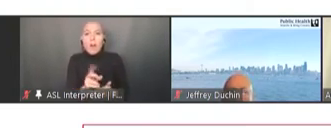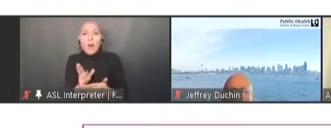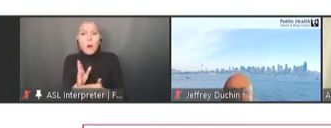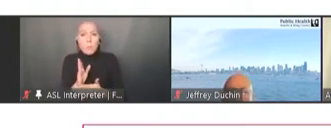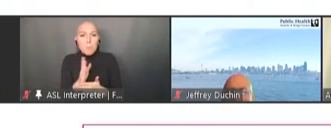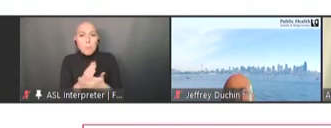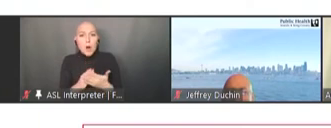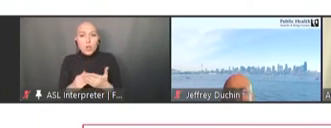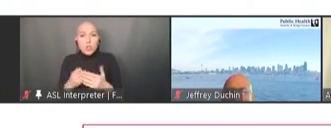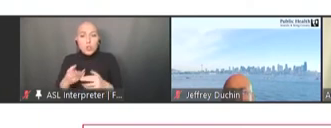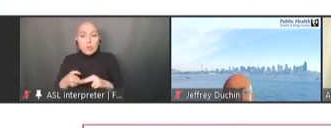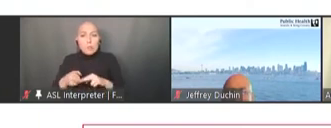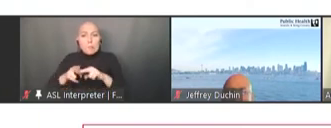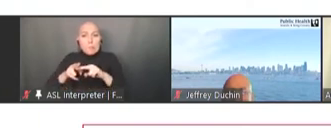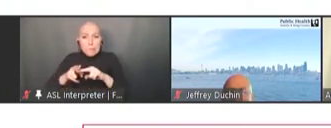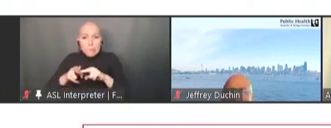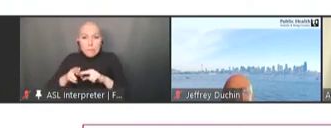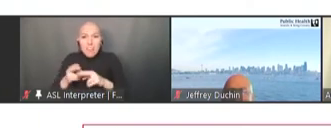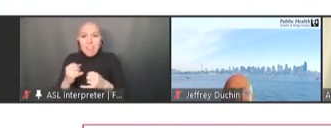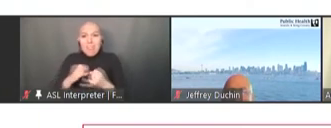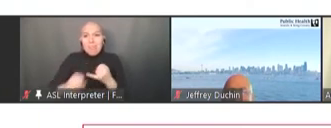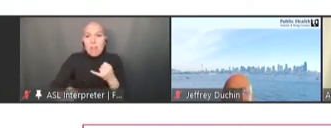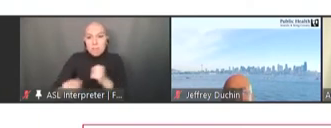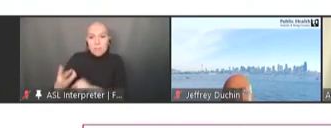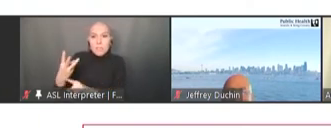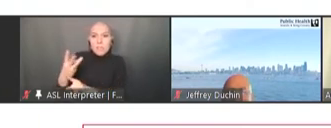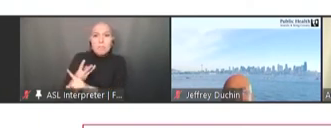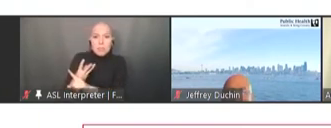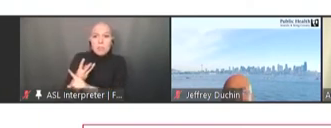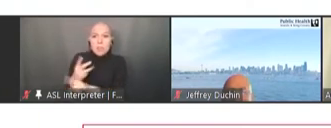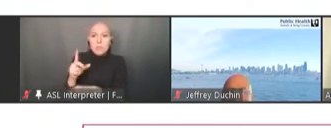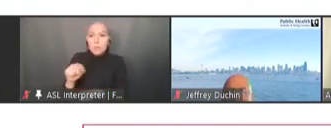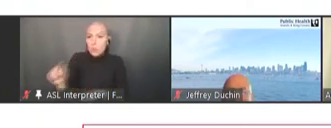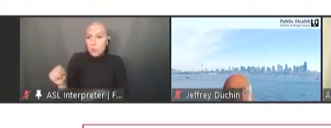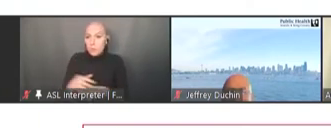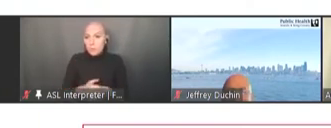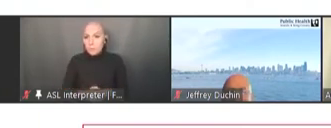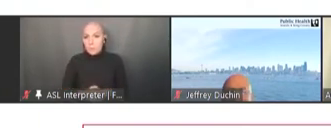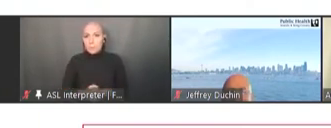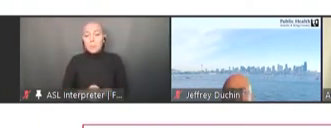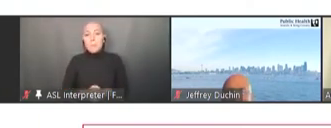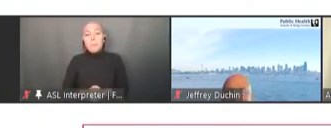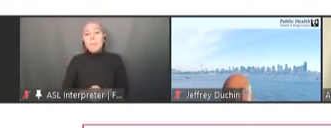coverage of these services in the last six months of the year, but the recovery has been uneven.